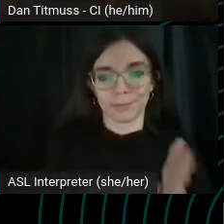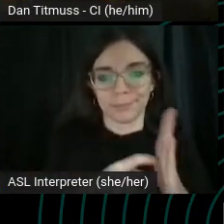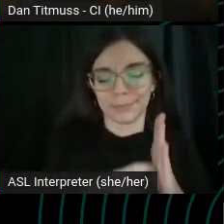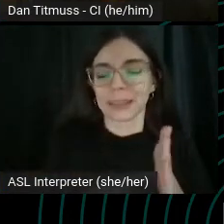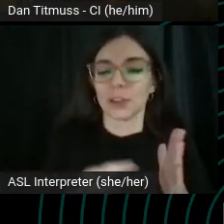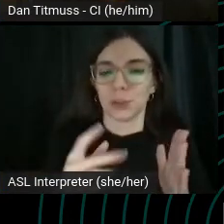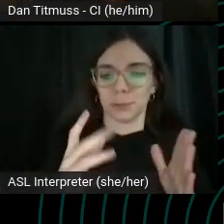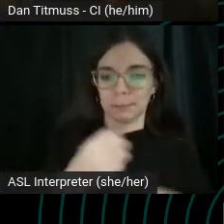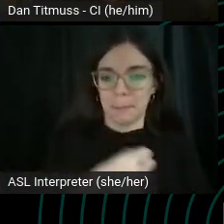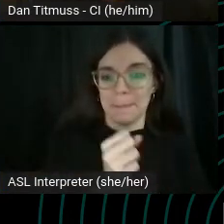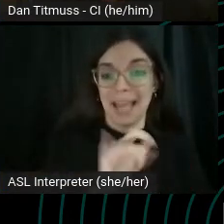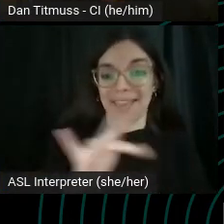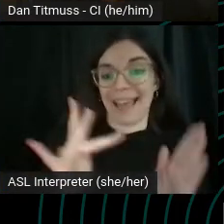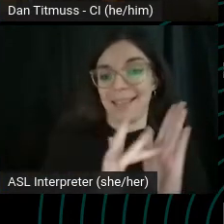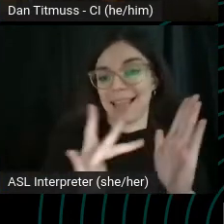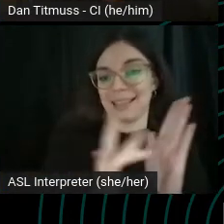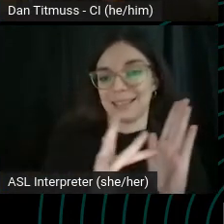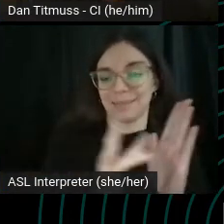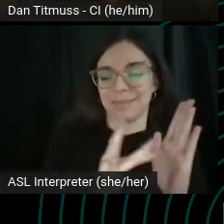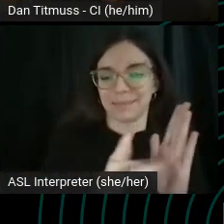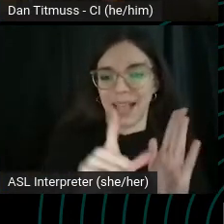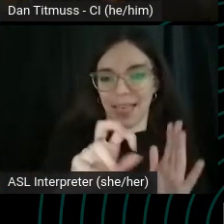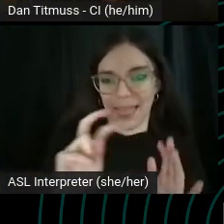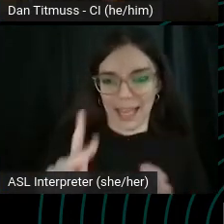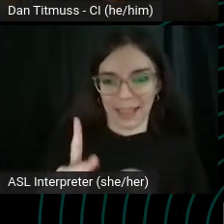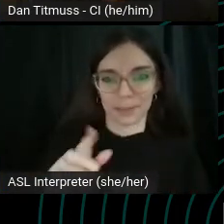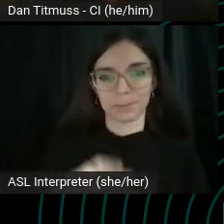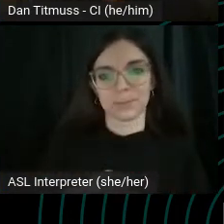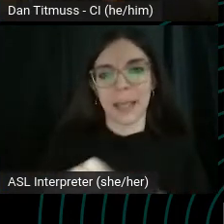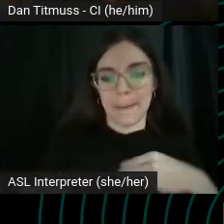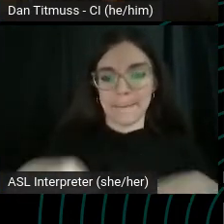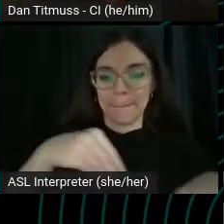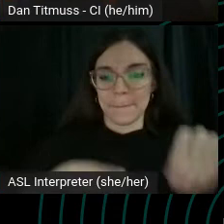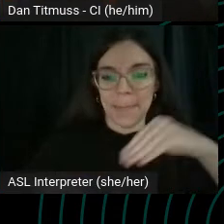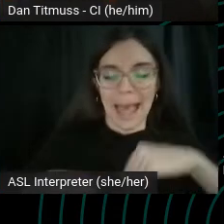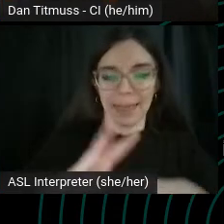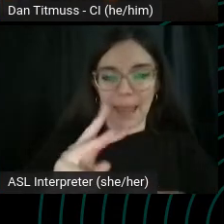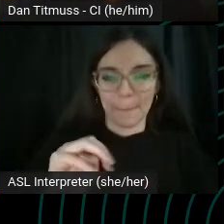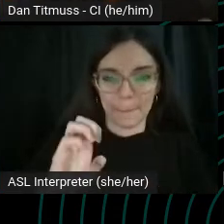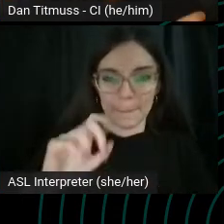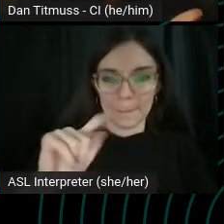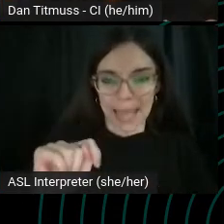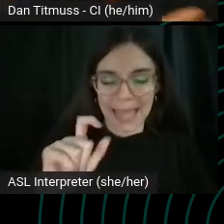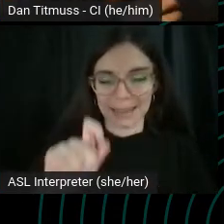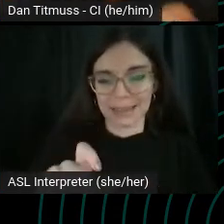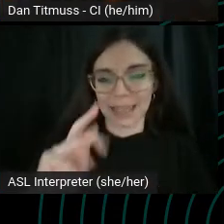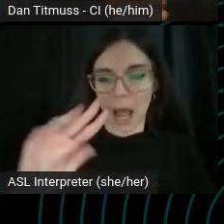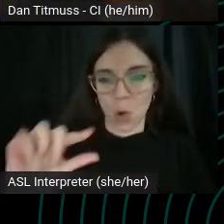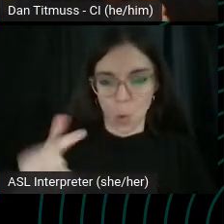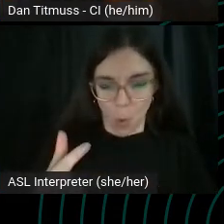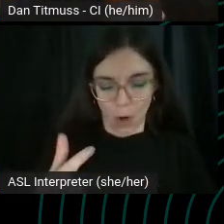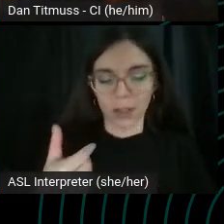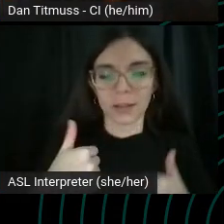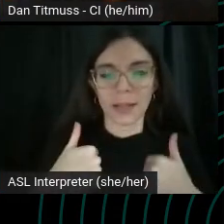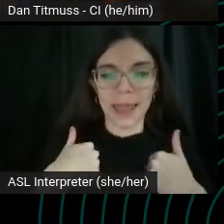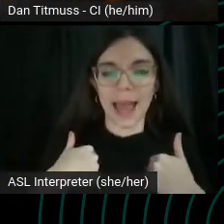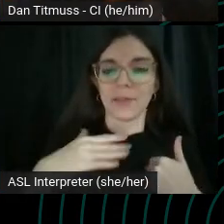So here this is on the ballet met dot org site. They've got a page that ranks the virtual ballet performances in a